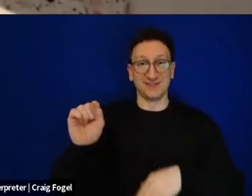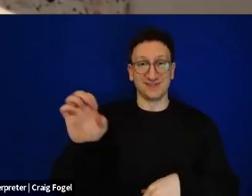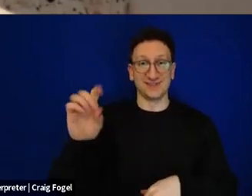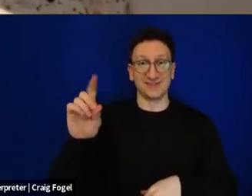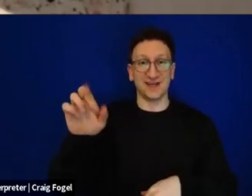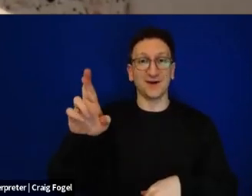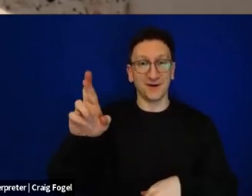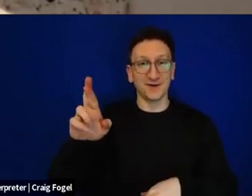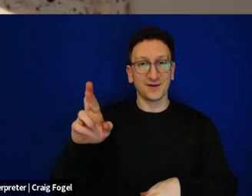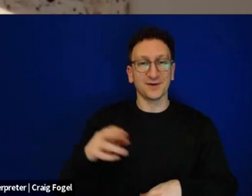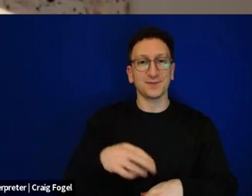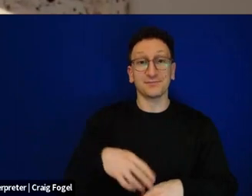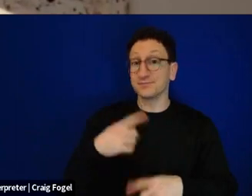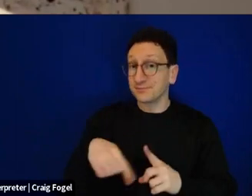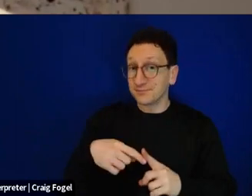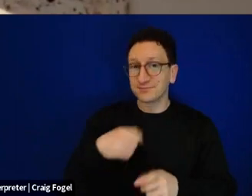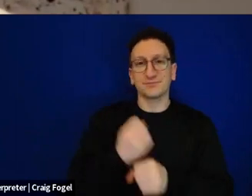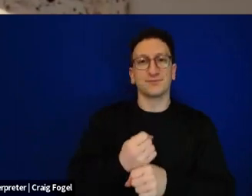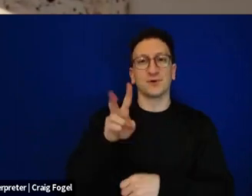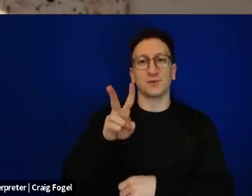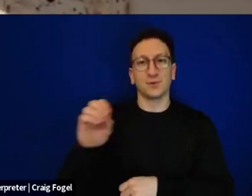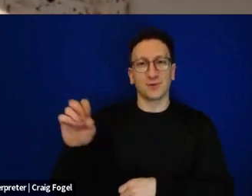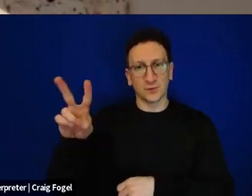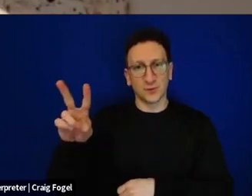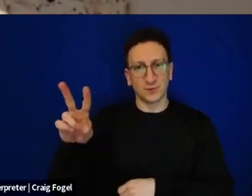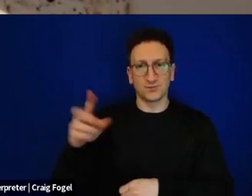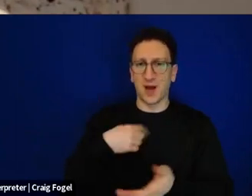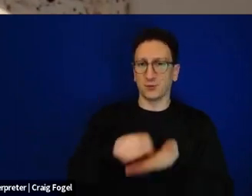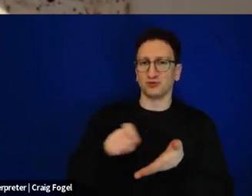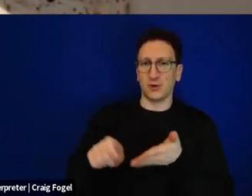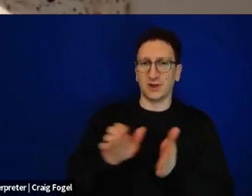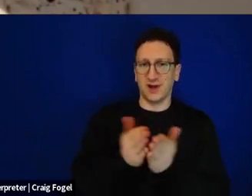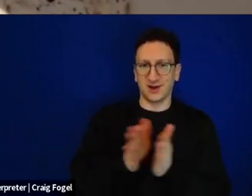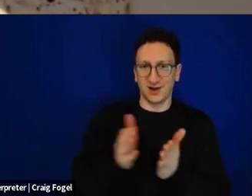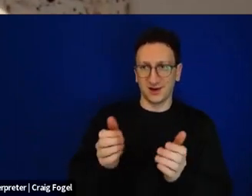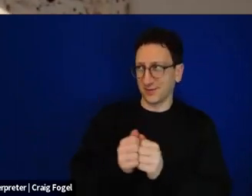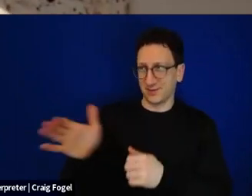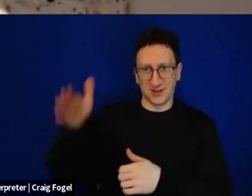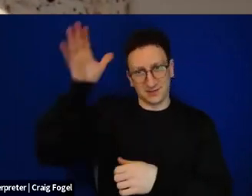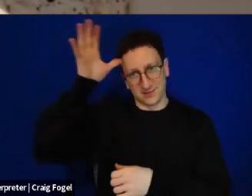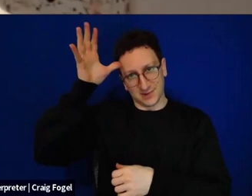It was 2002. My father and I were writing our first Haggadah together. I was still a soldier in the army serving